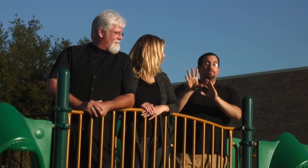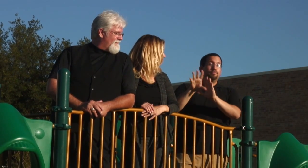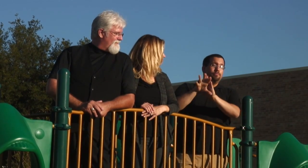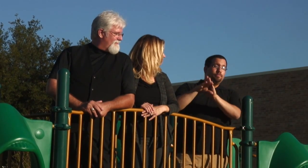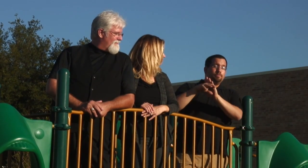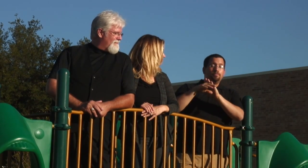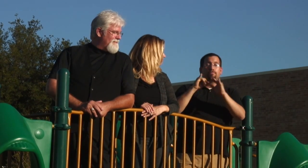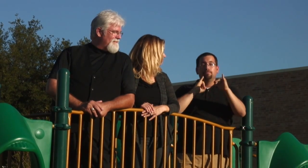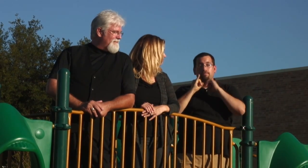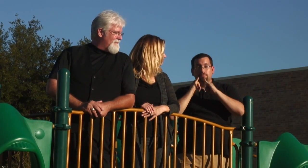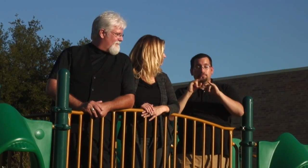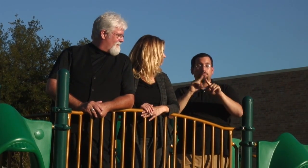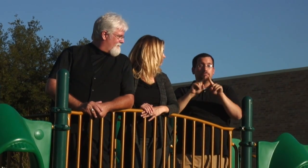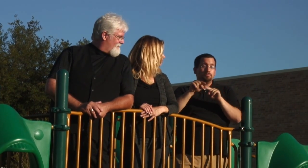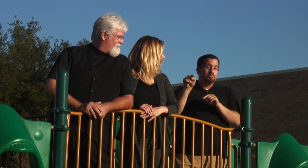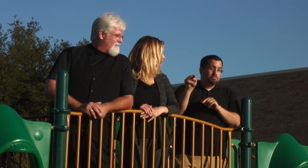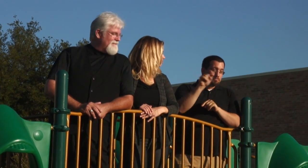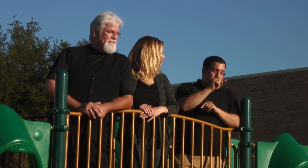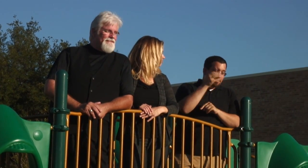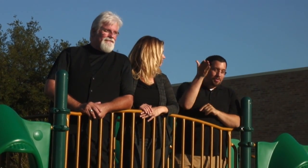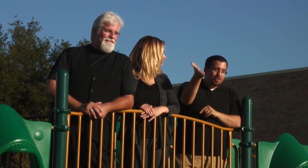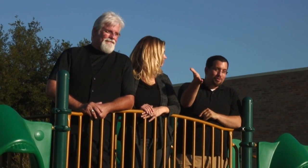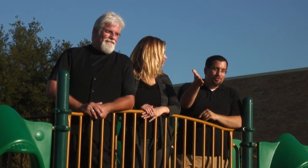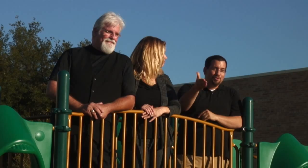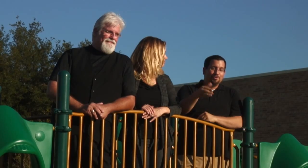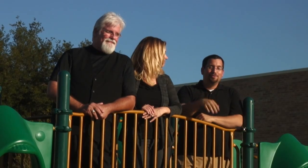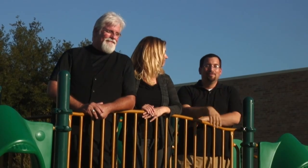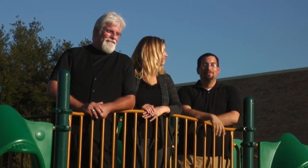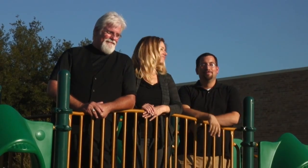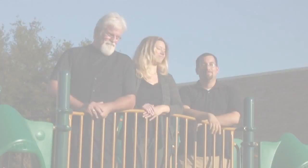film you, give you an interview, back and forth.